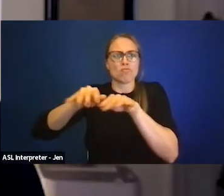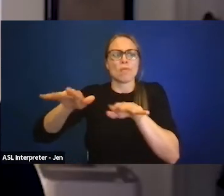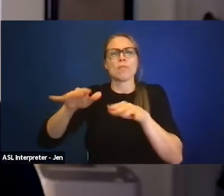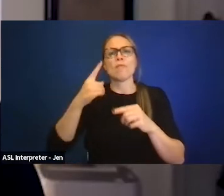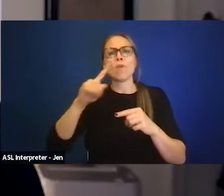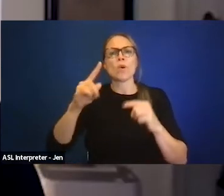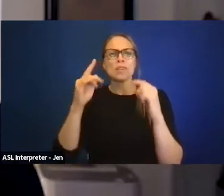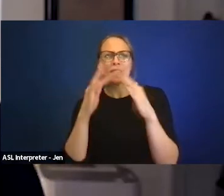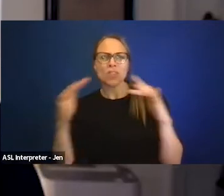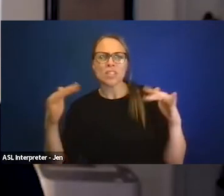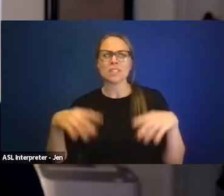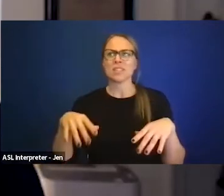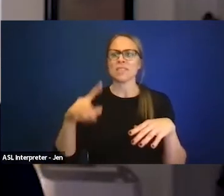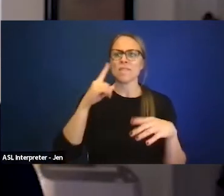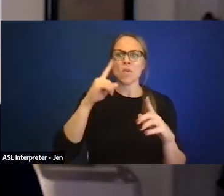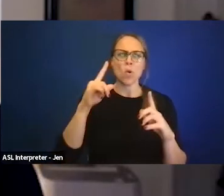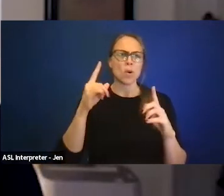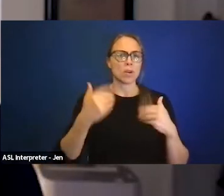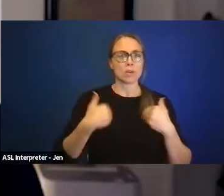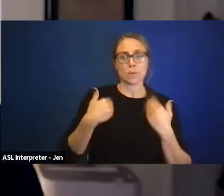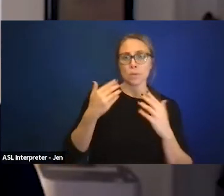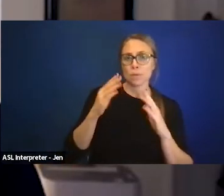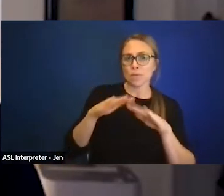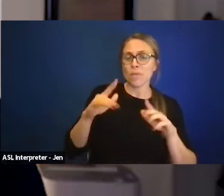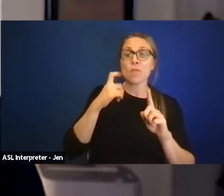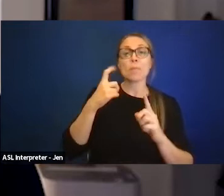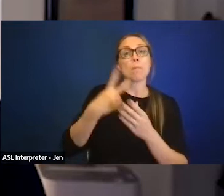that really, both in pictures and in words,